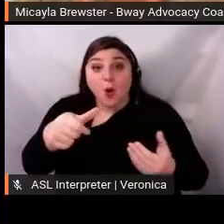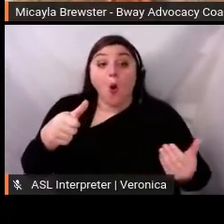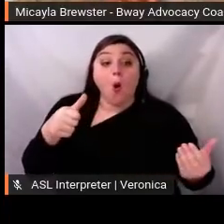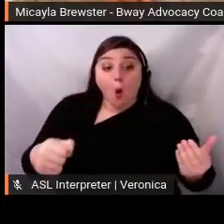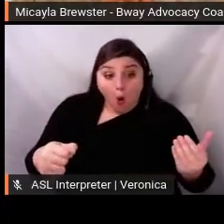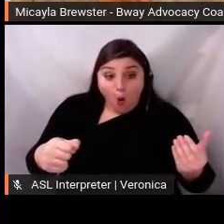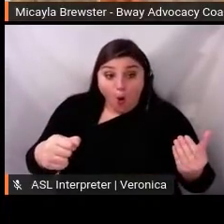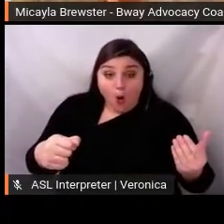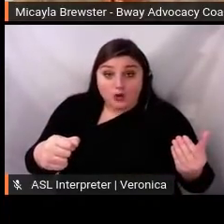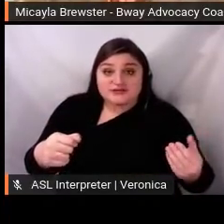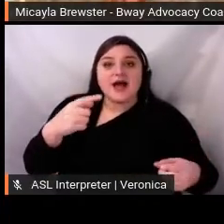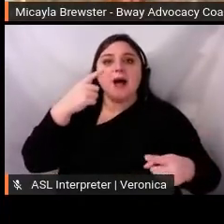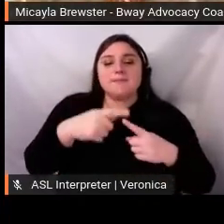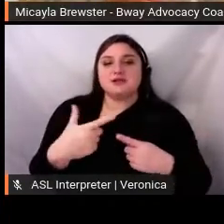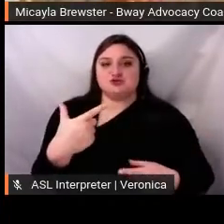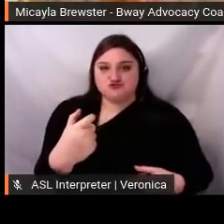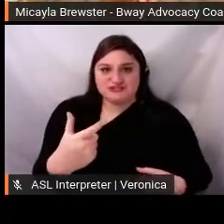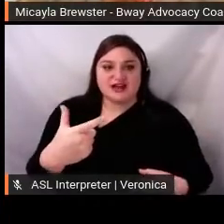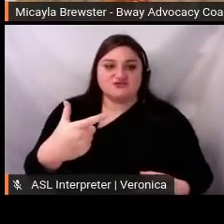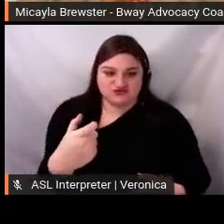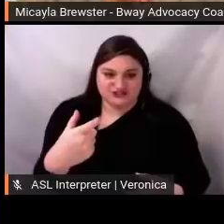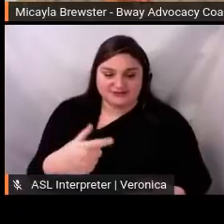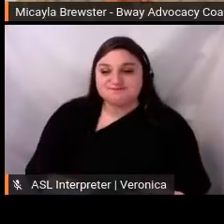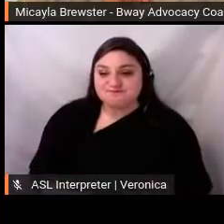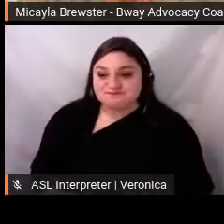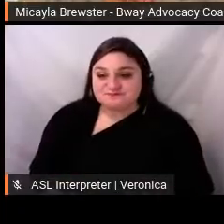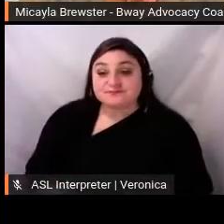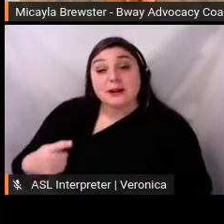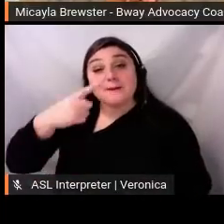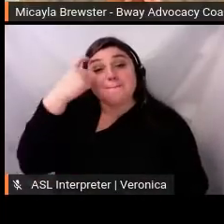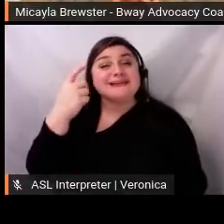So, in case you're unfamiliar, Instagram stories have a feature where